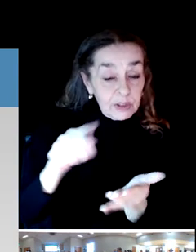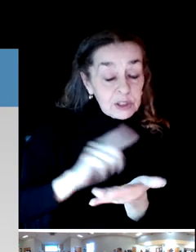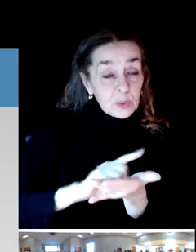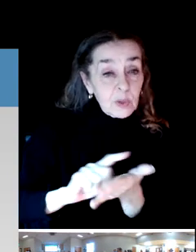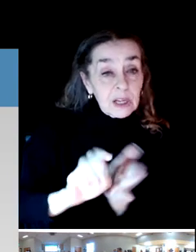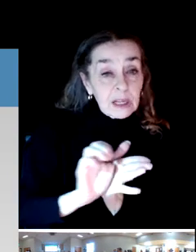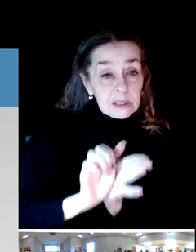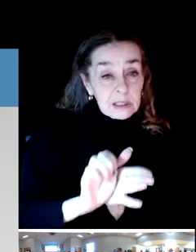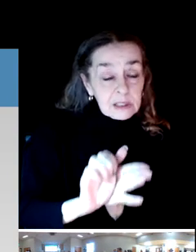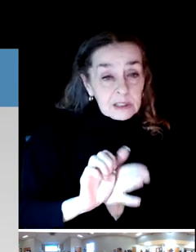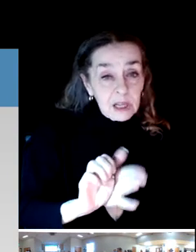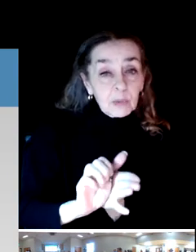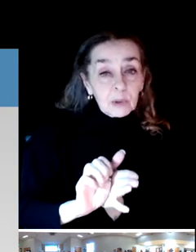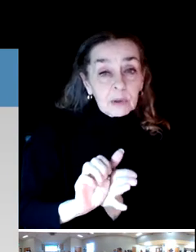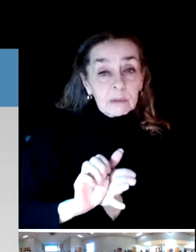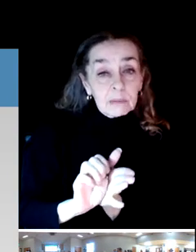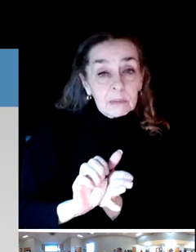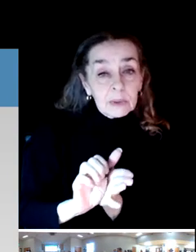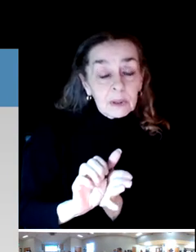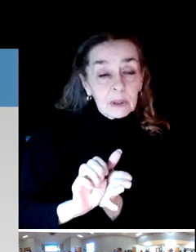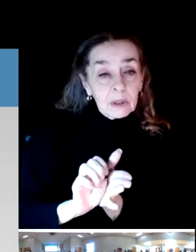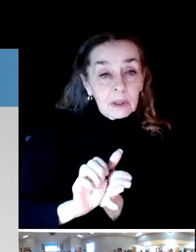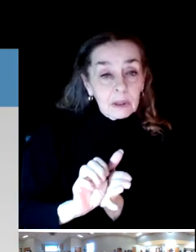will, we will be imparting tonight.